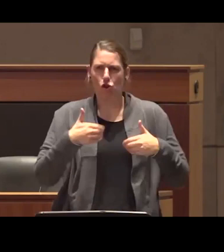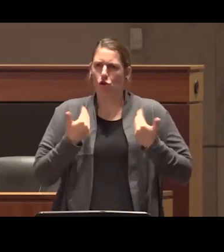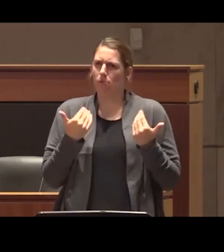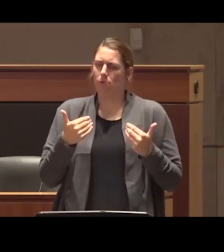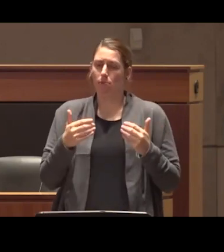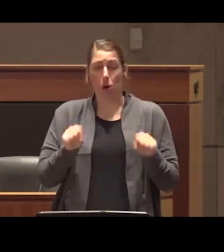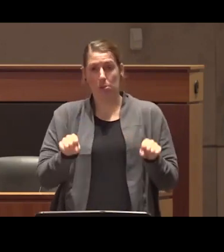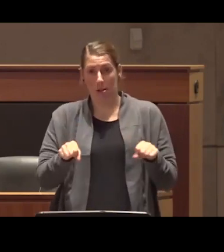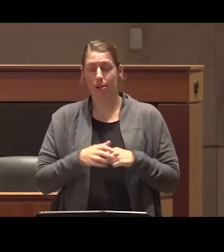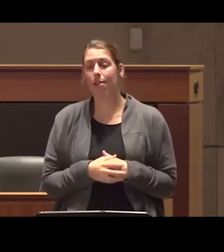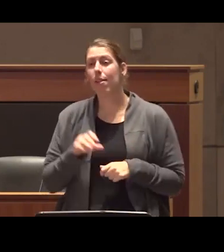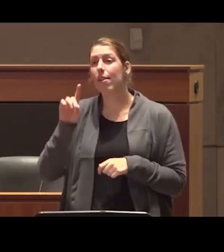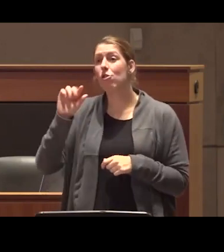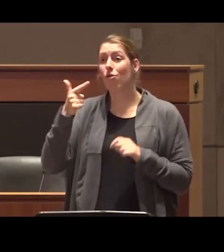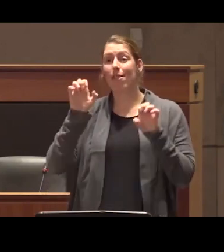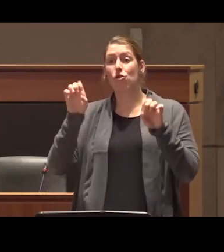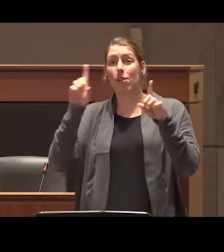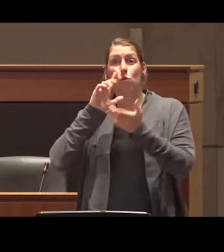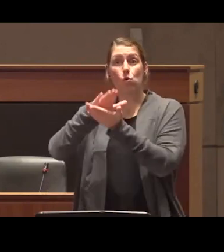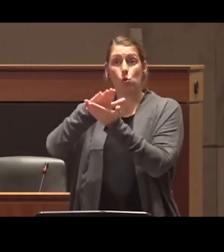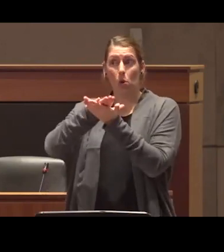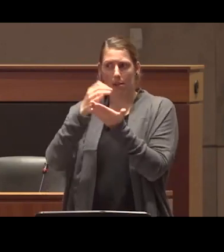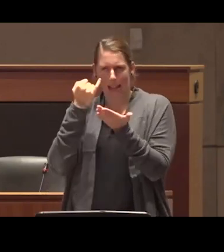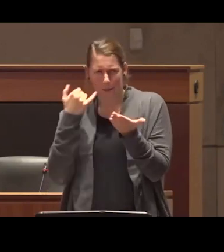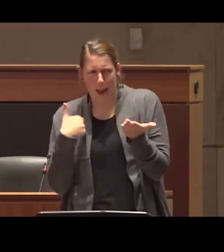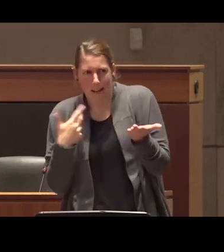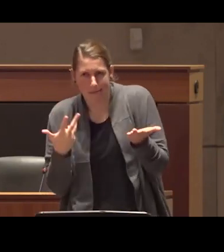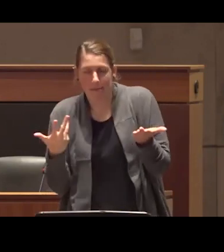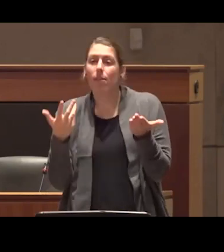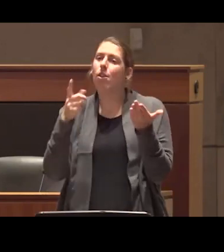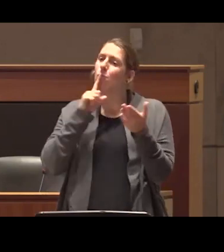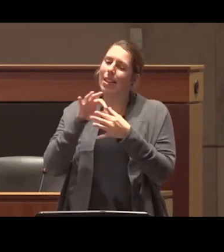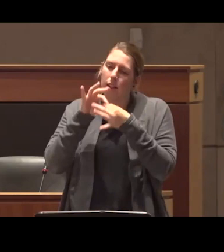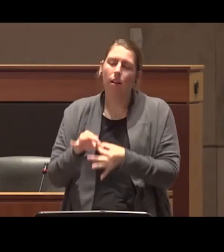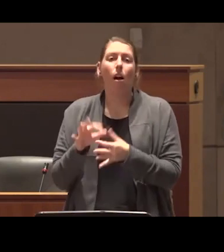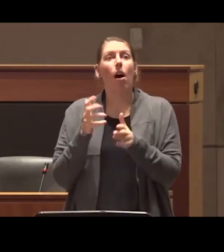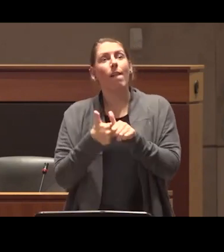our drug education in schools if it exists at all really remains rooted in abstinence and kind of